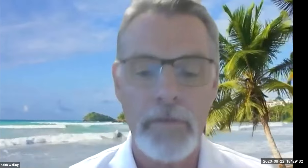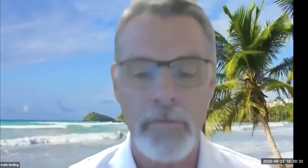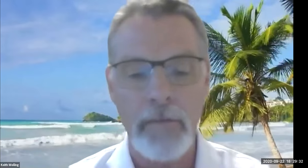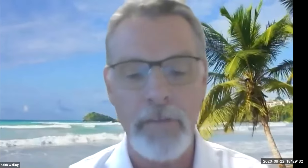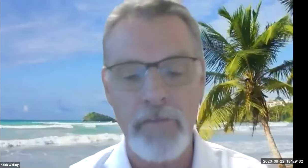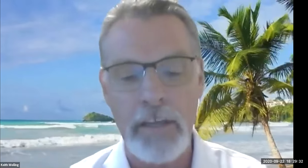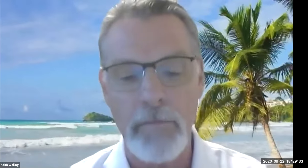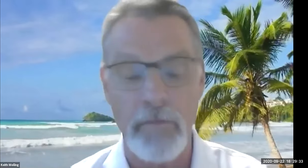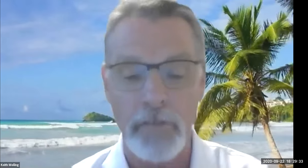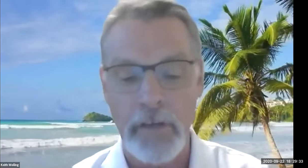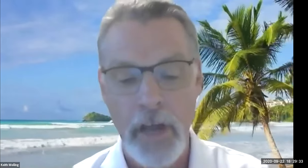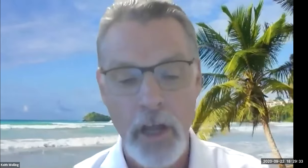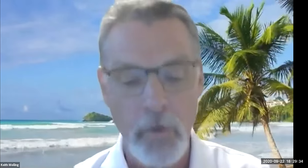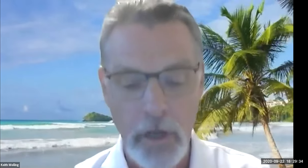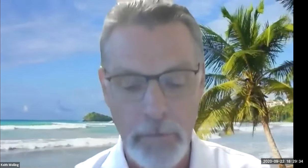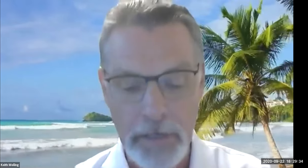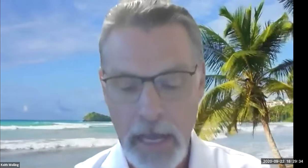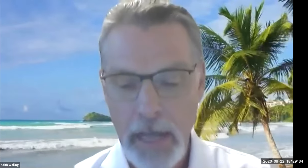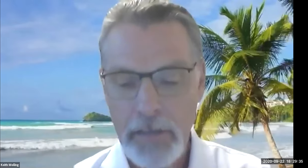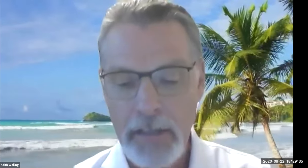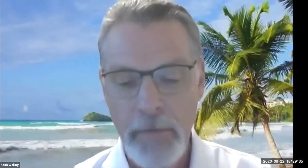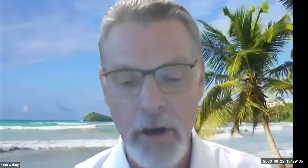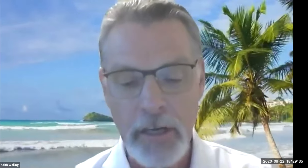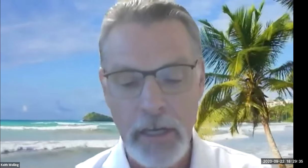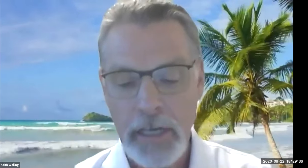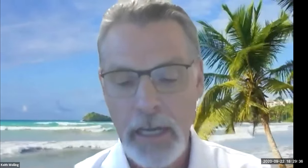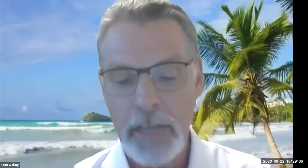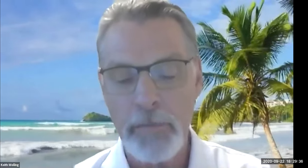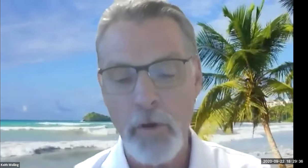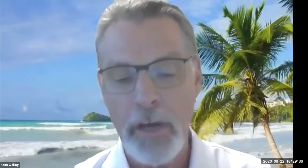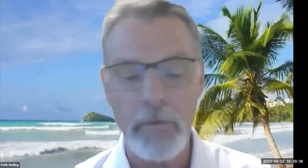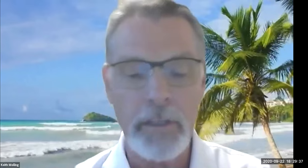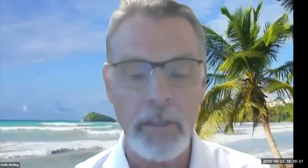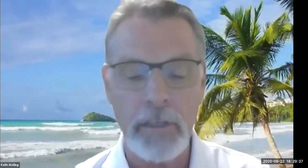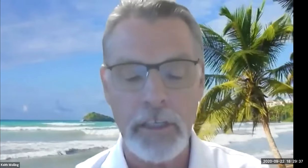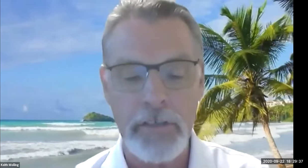Keith Wolling: And I just think it's something that you need to explore, including any United States tourism helps roles communities.